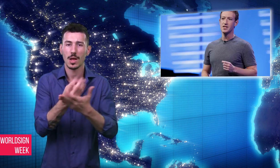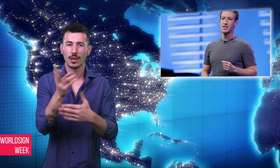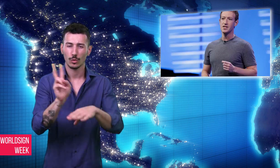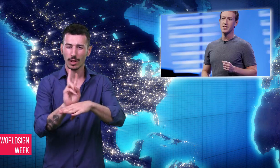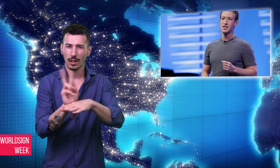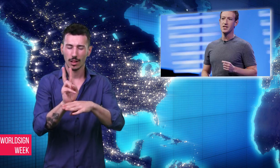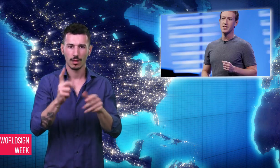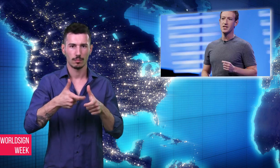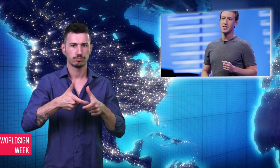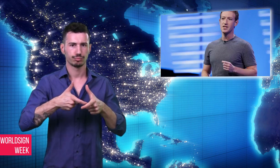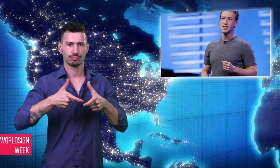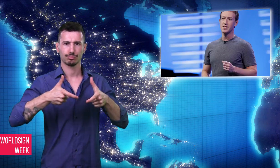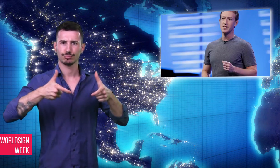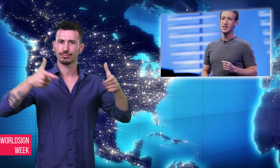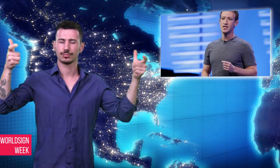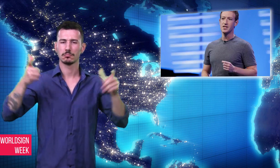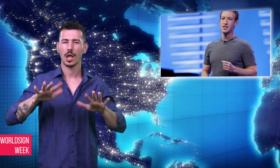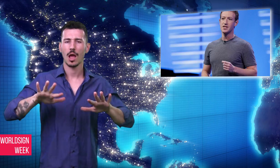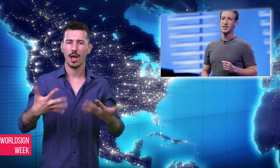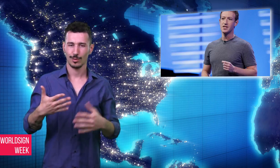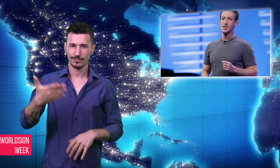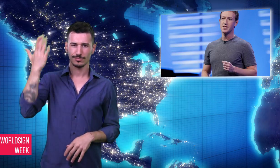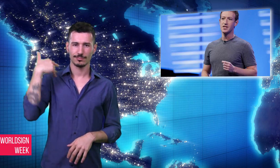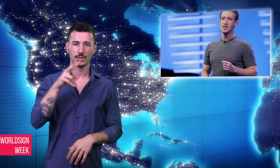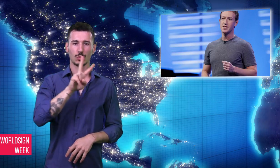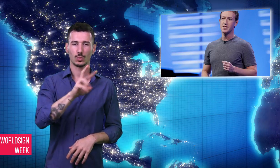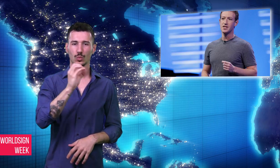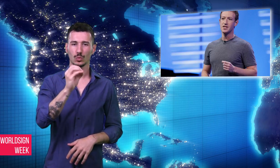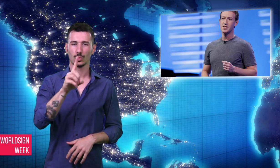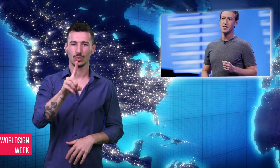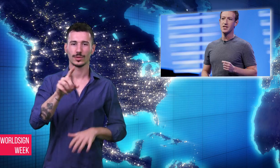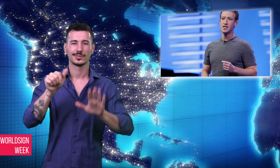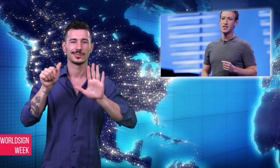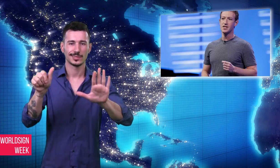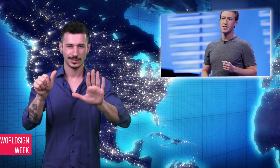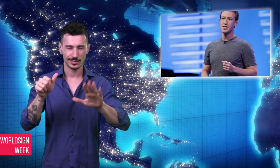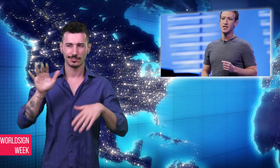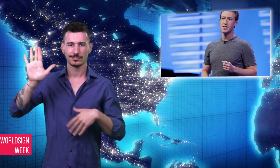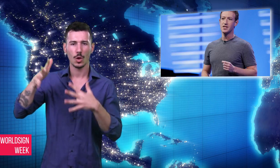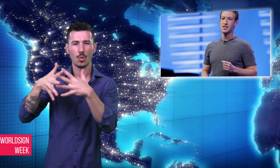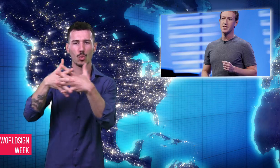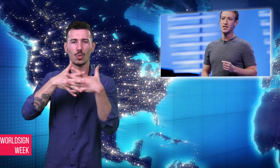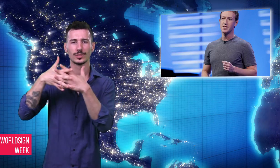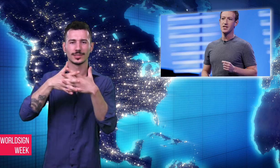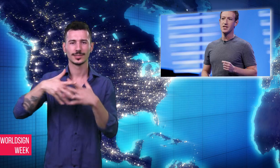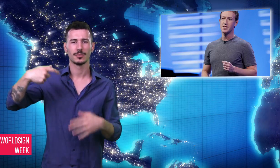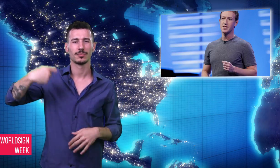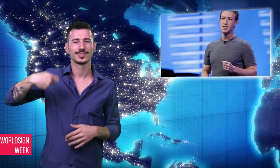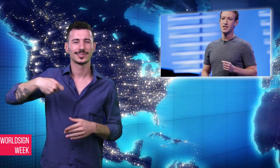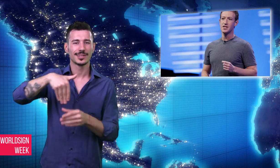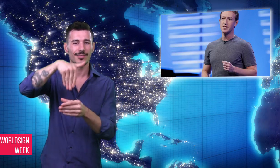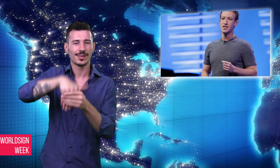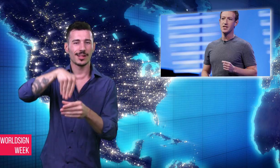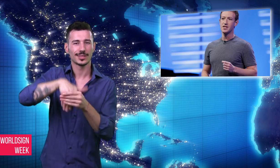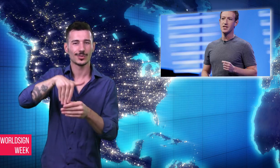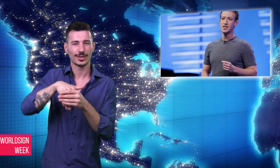Fake News became a serious issue during the 2016 US presidential election when